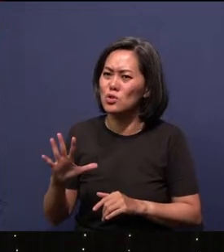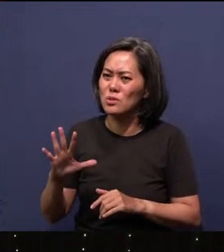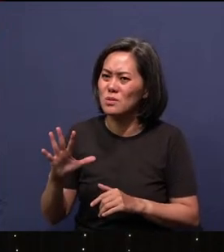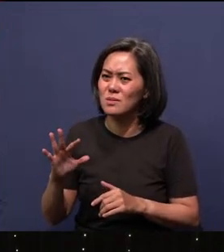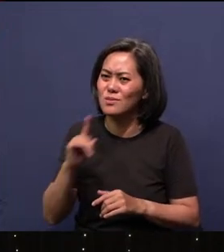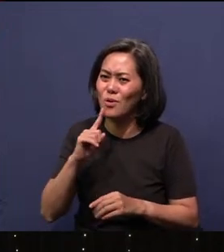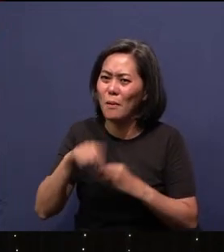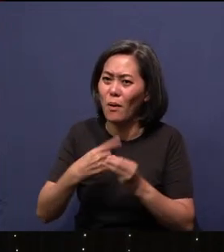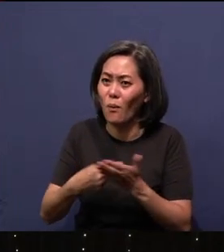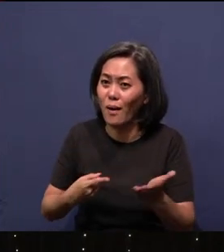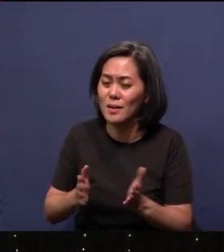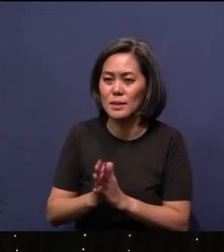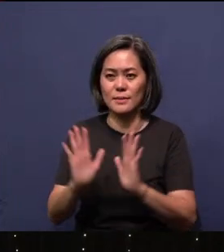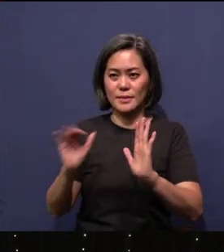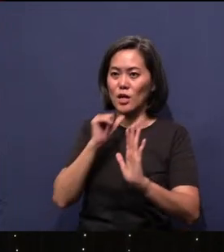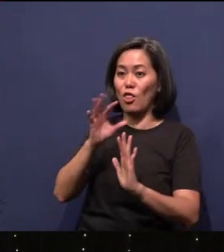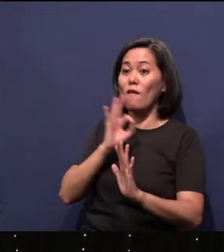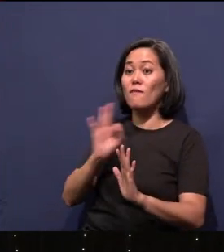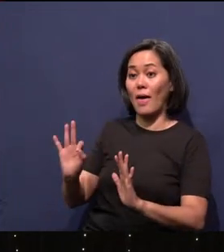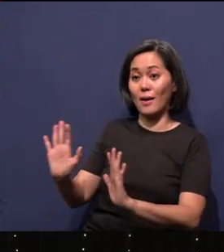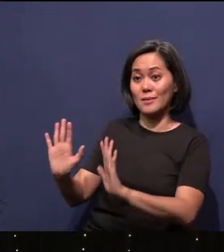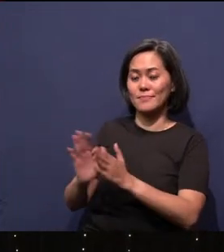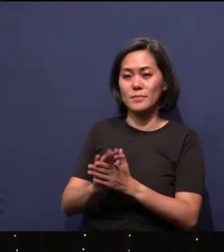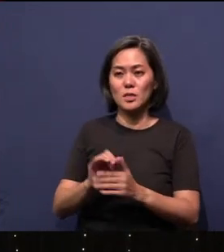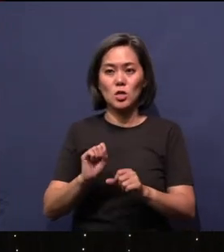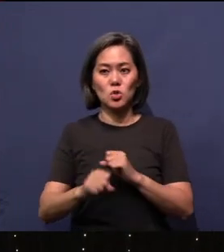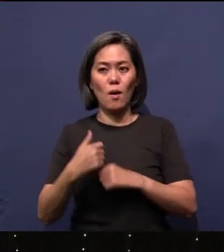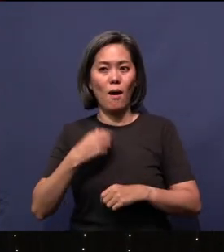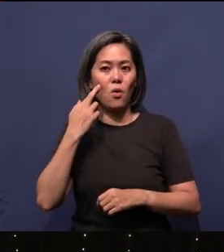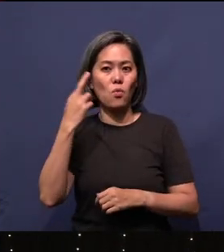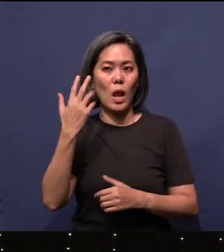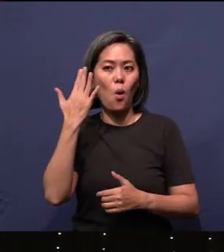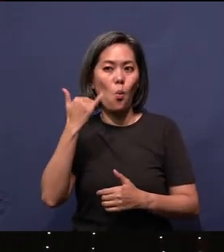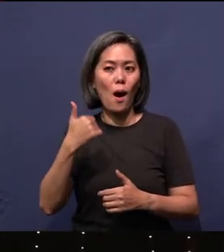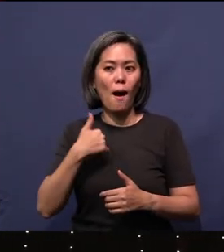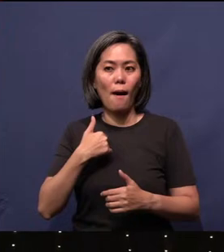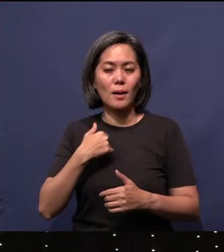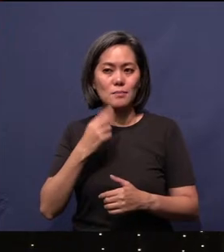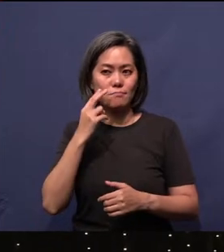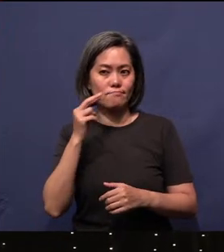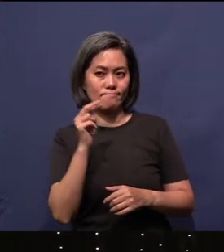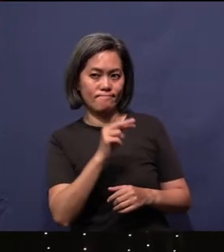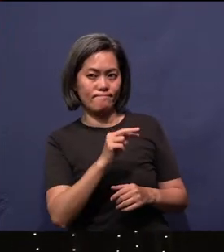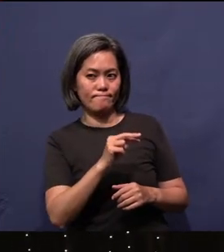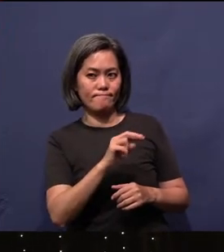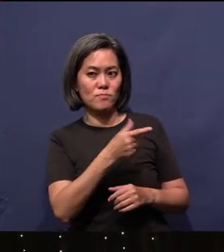Not fair, lah. And so I realized, why don't I look at Genesis, but with a mirror